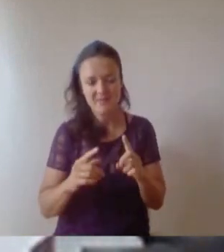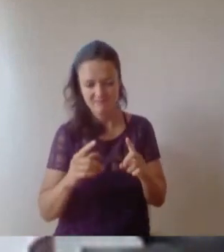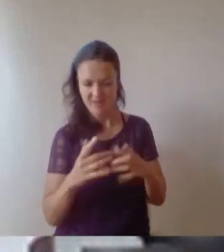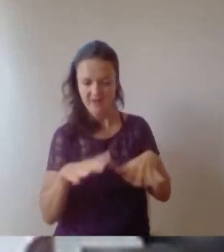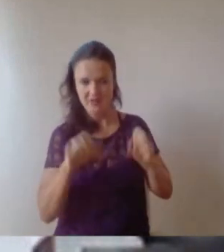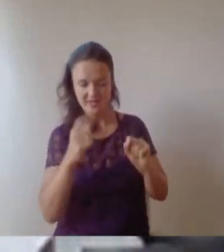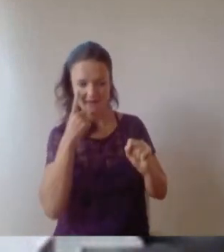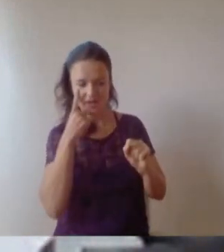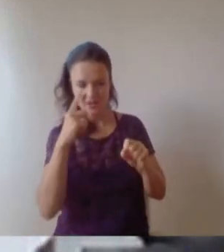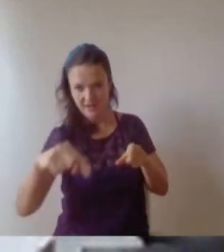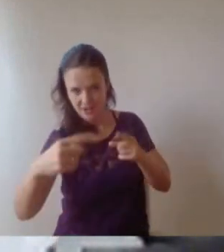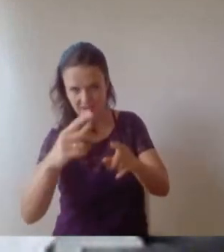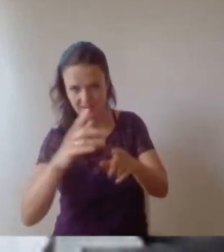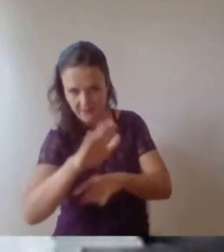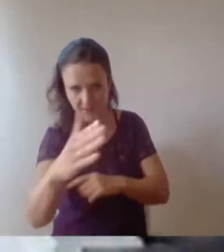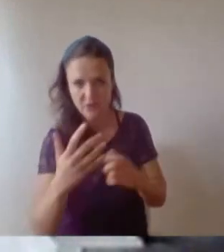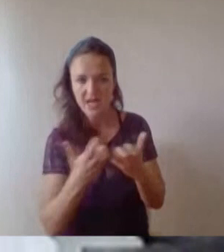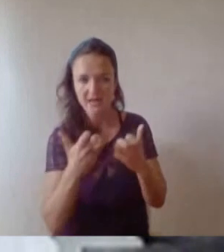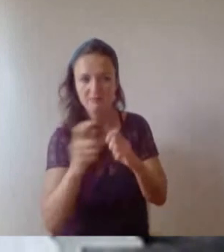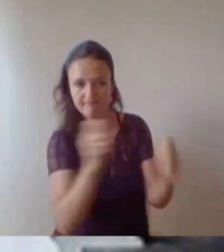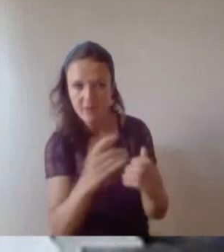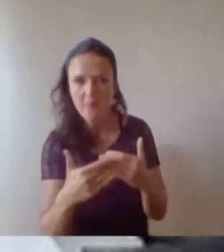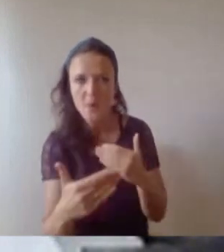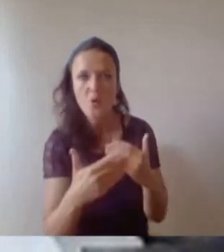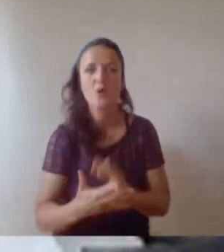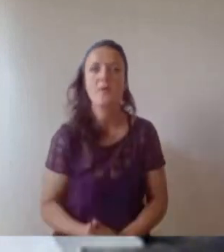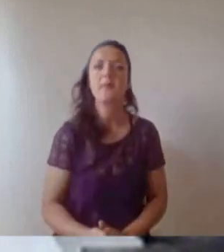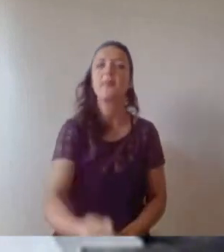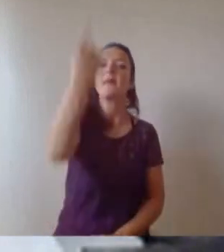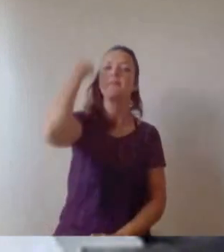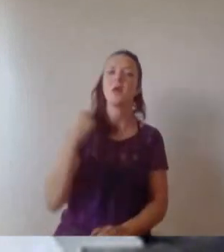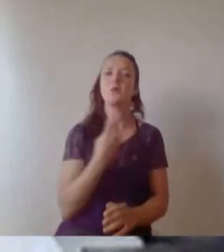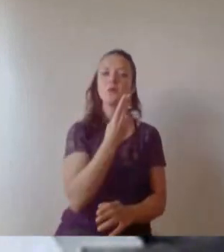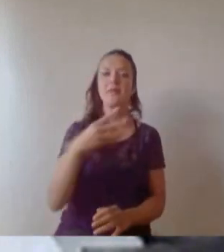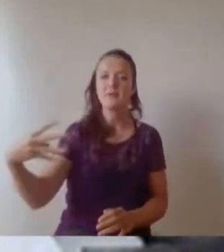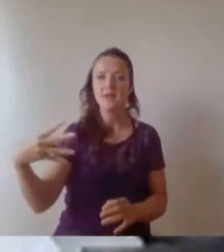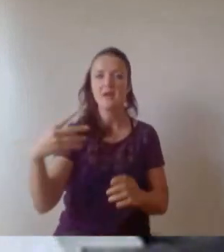like the time I graduated in 2009. I know that the Class of 2020 it must